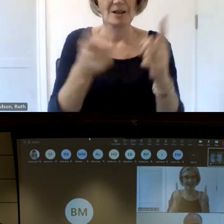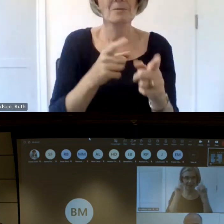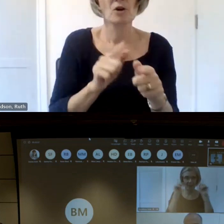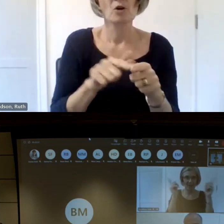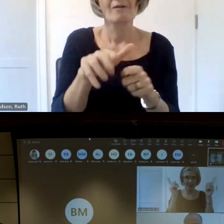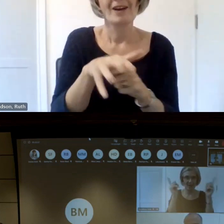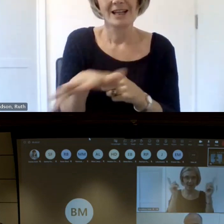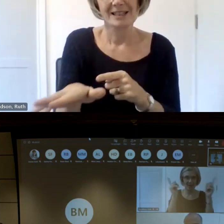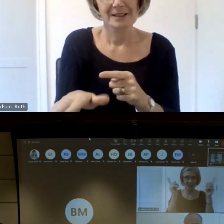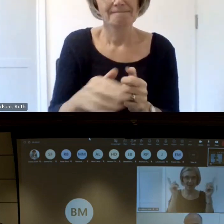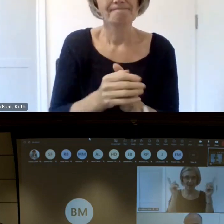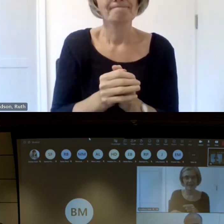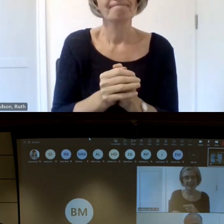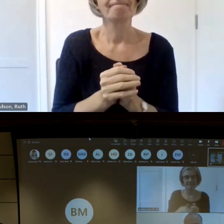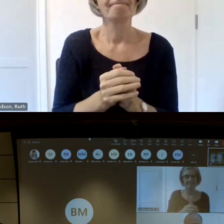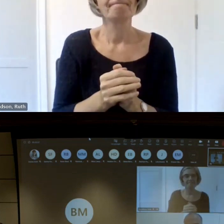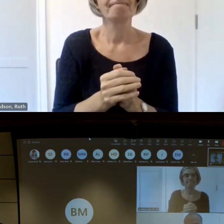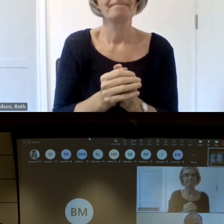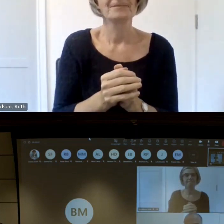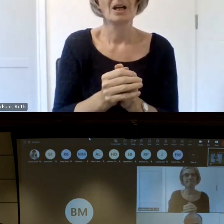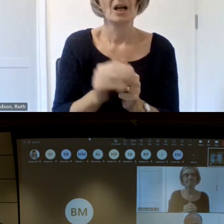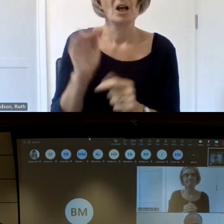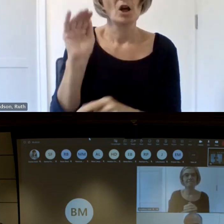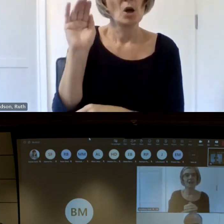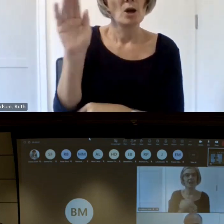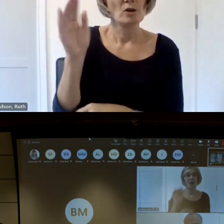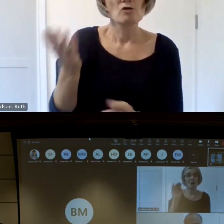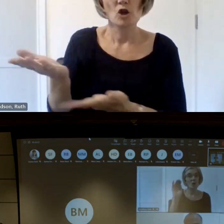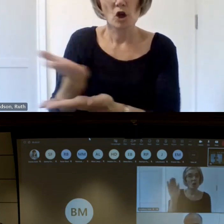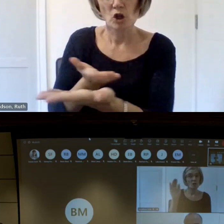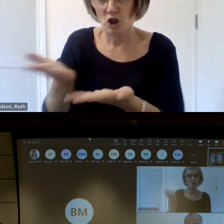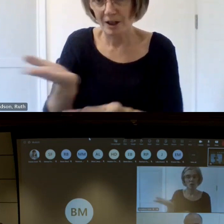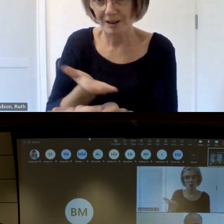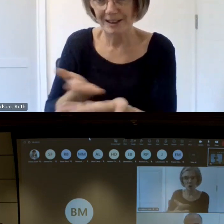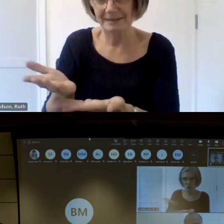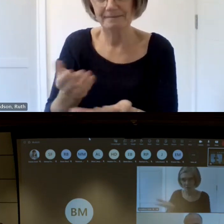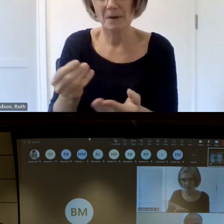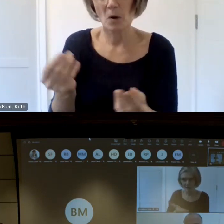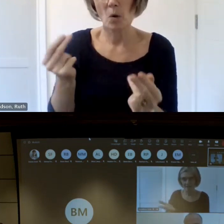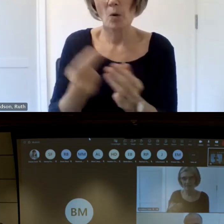outside his studies he is a consultant working with sir Lewis Hamilton's Foundation Mission